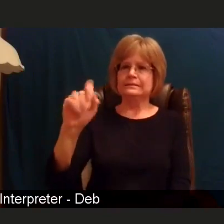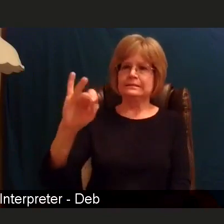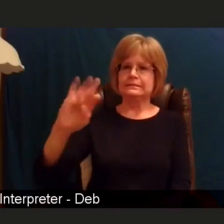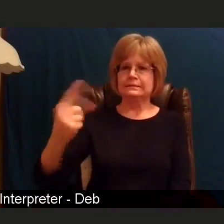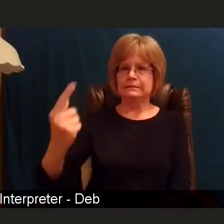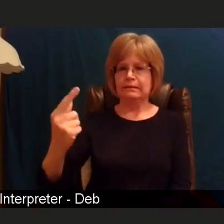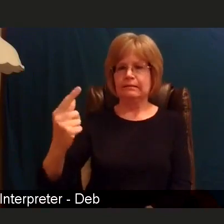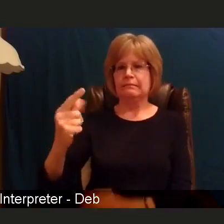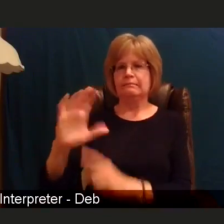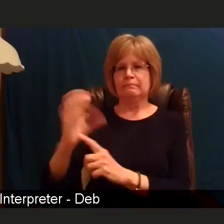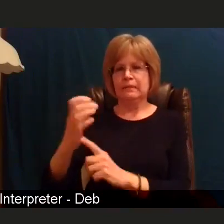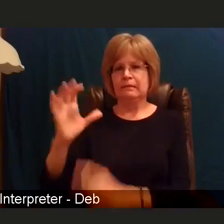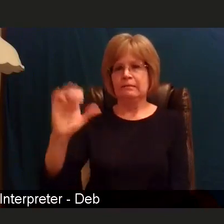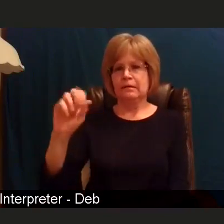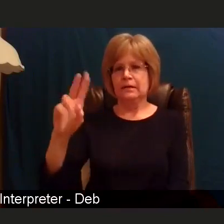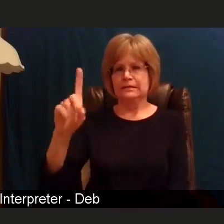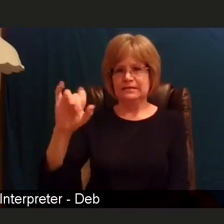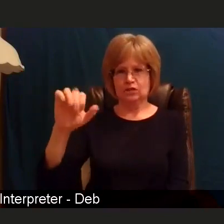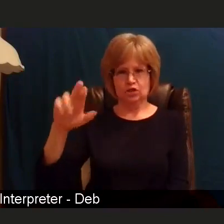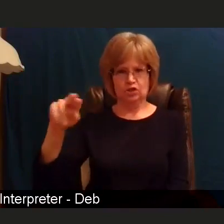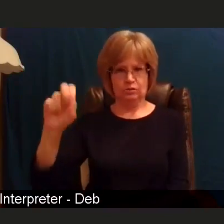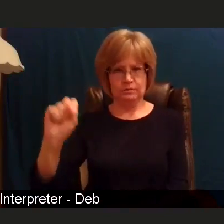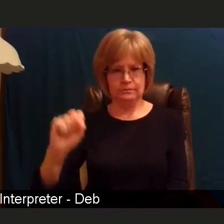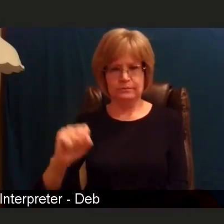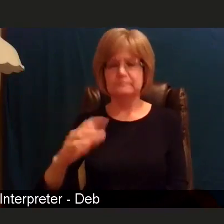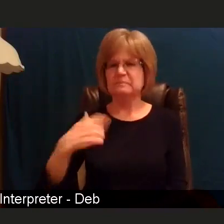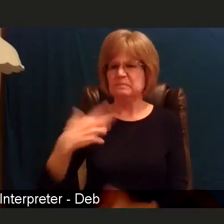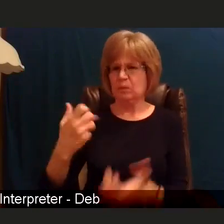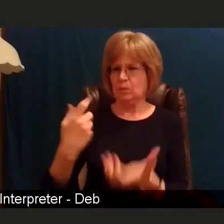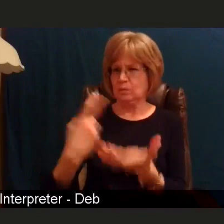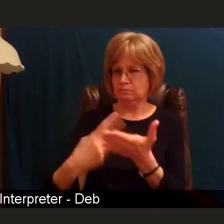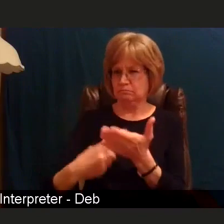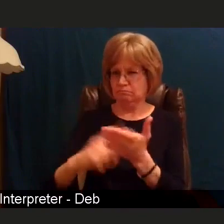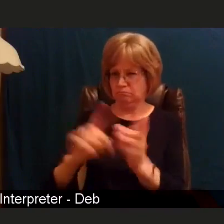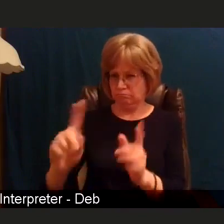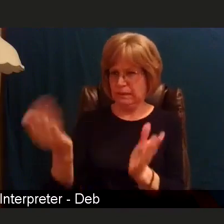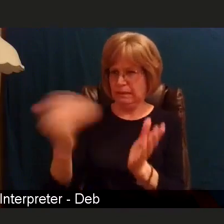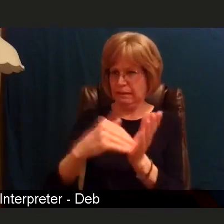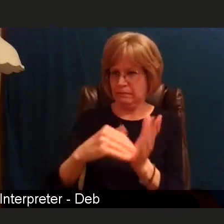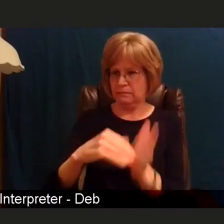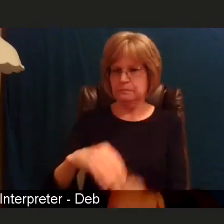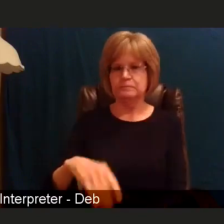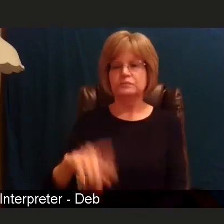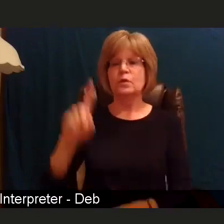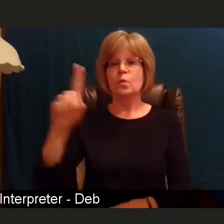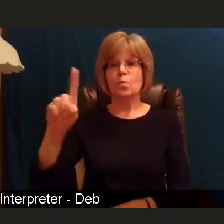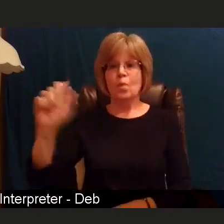to discuss this again. So, in 1A, which are the healthcare personnel